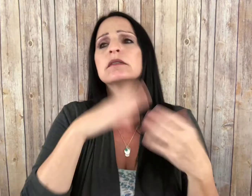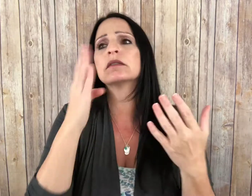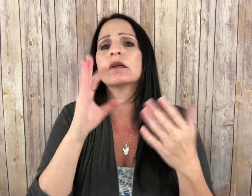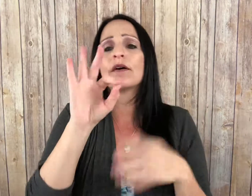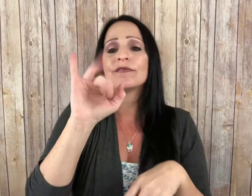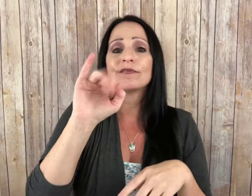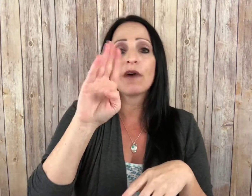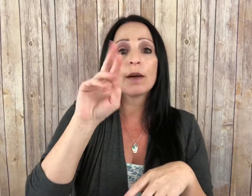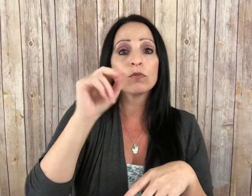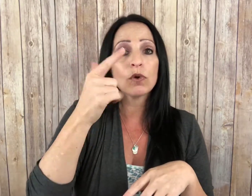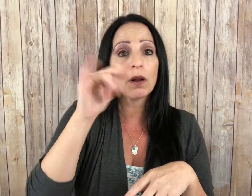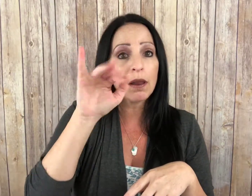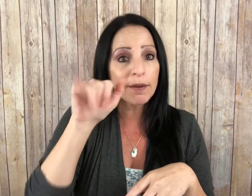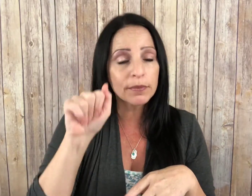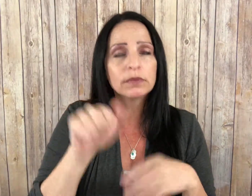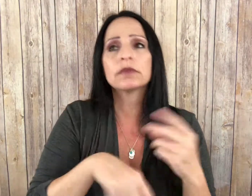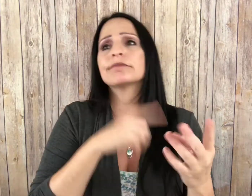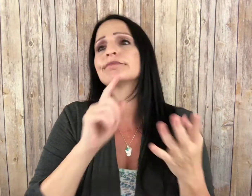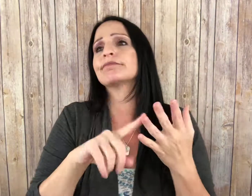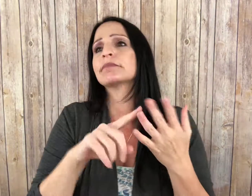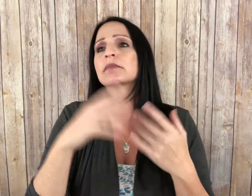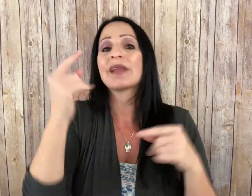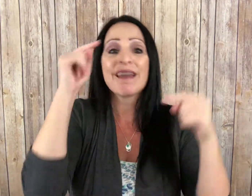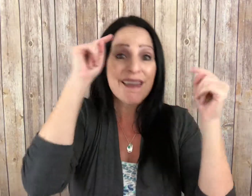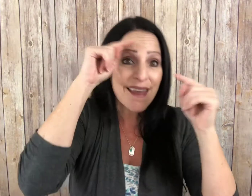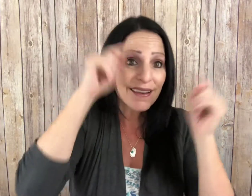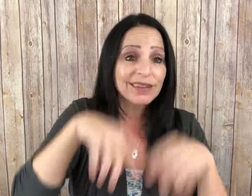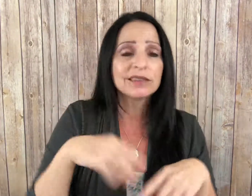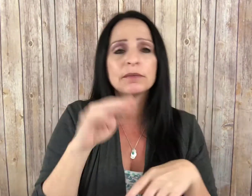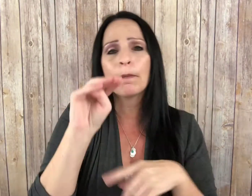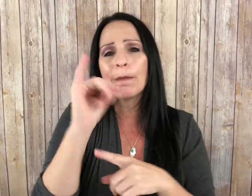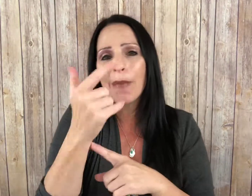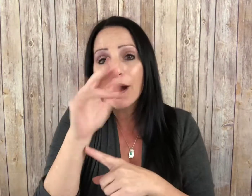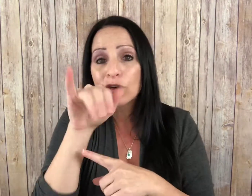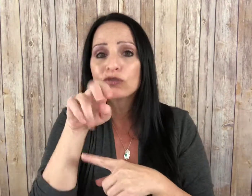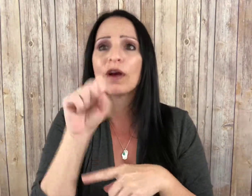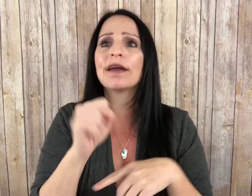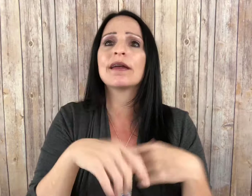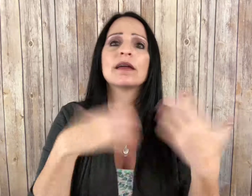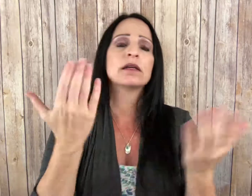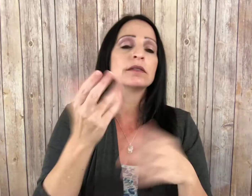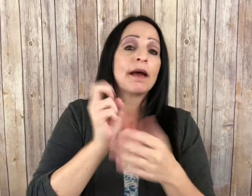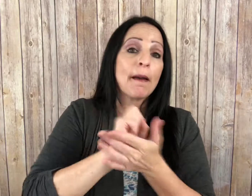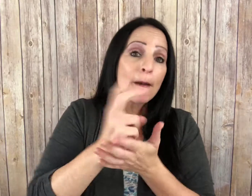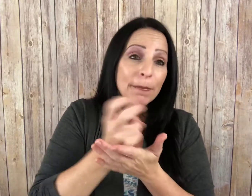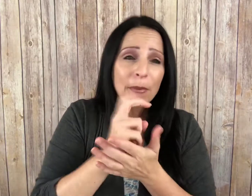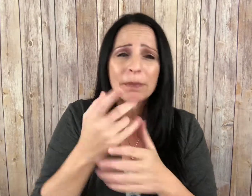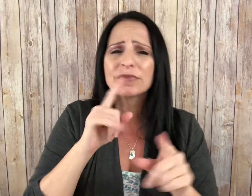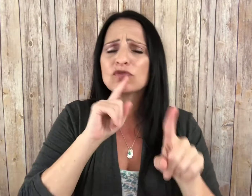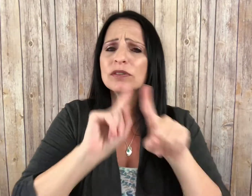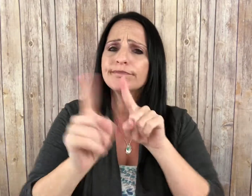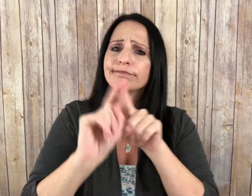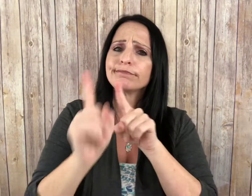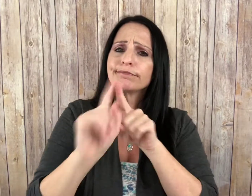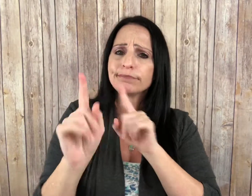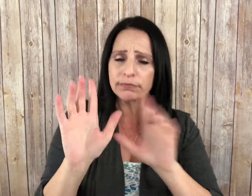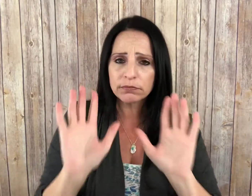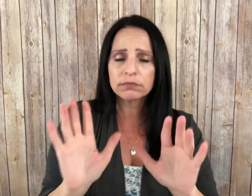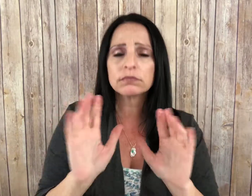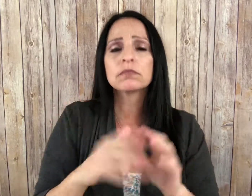women issues, reducing general pains, and many other issues.